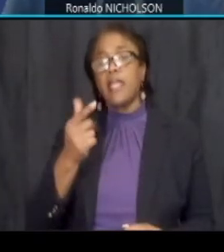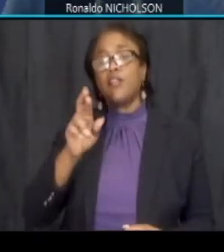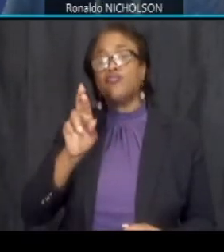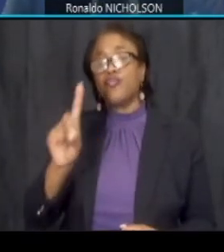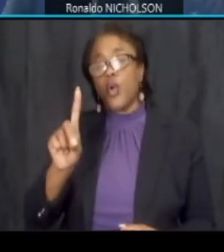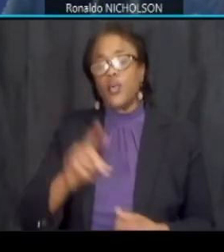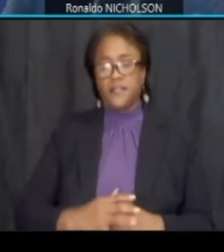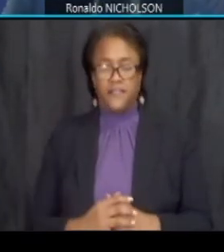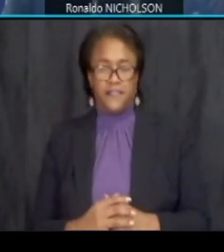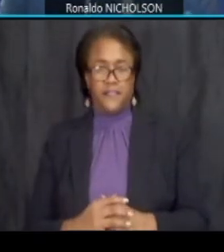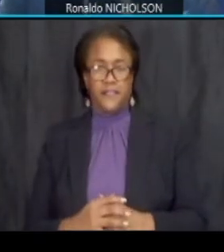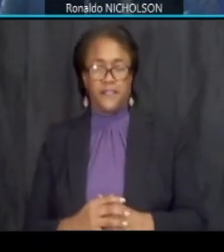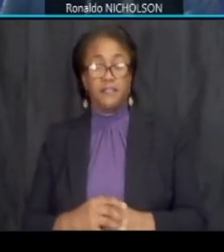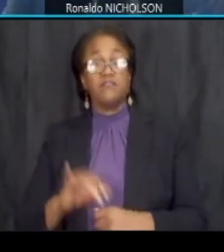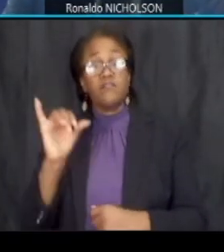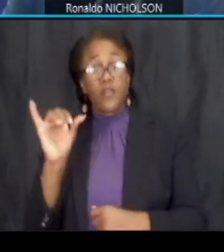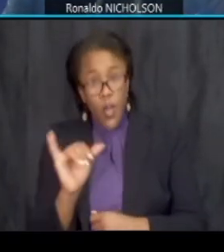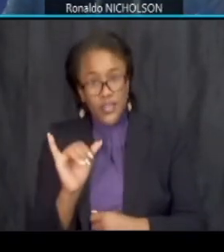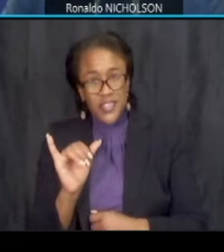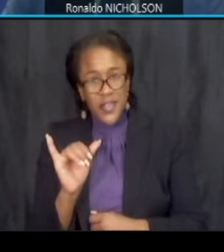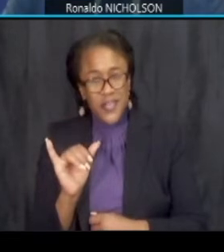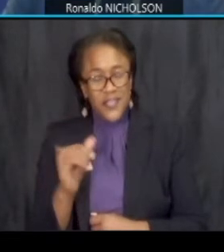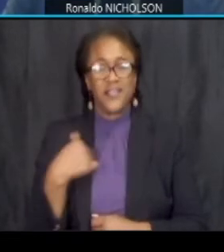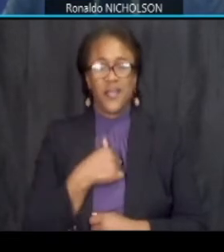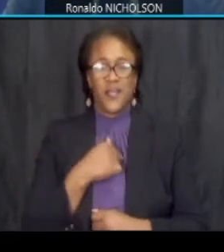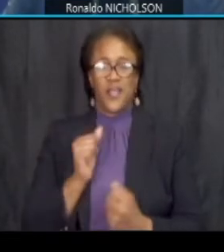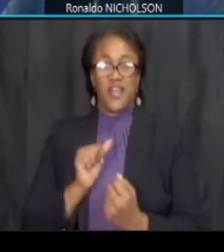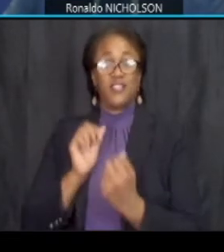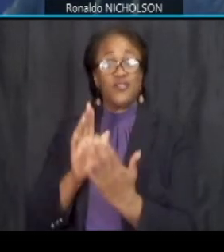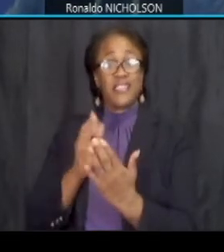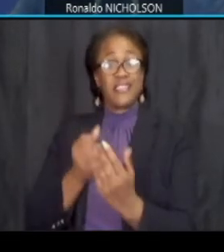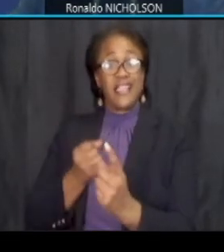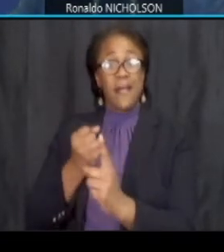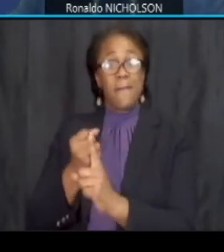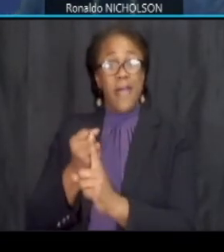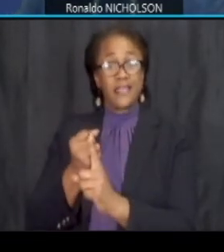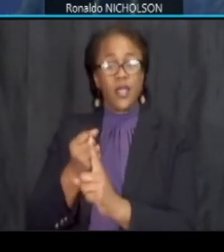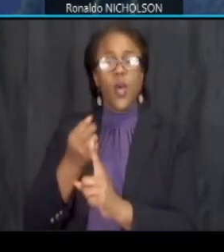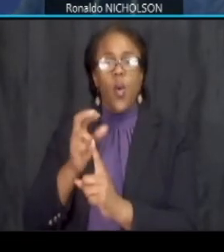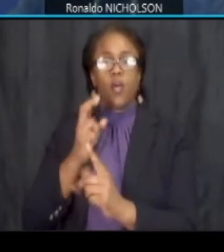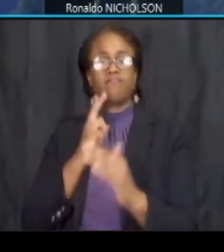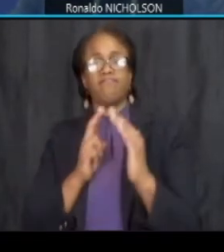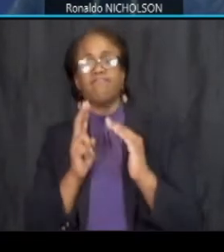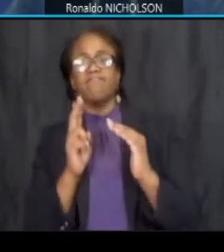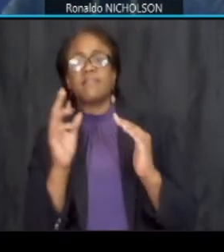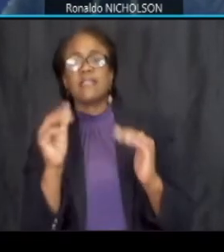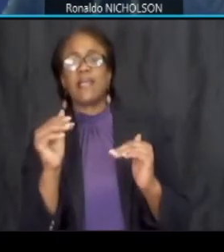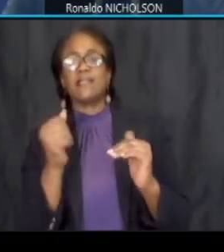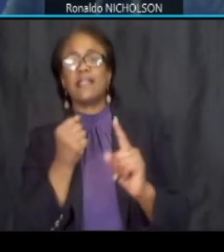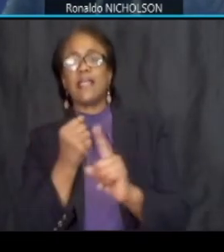further we have addressed impacts or anticipated impacts with project construction